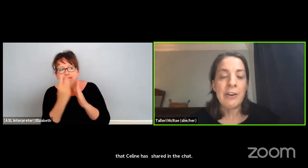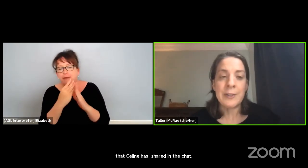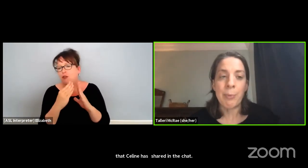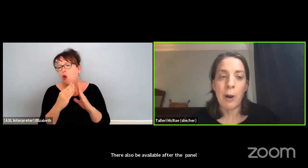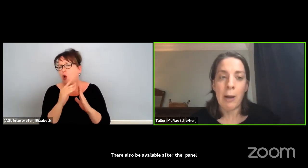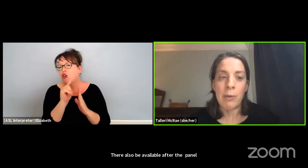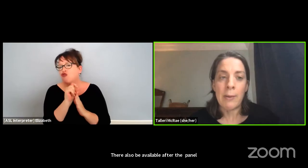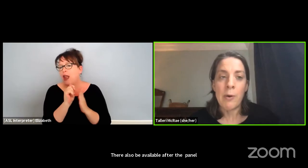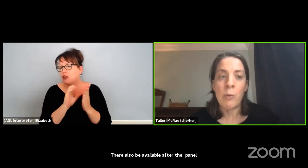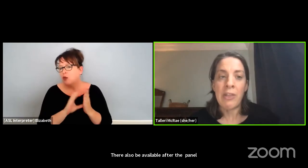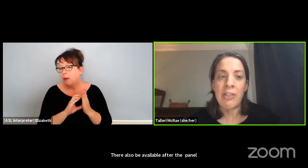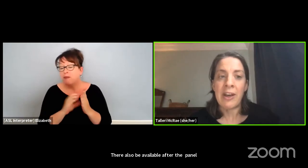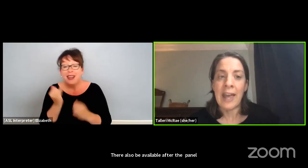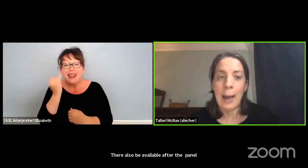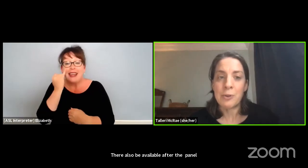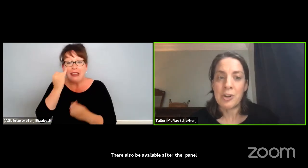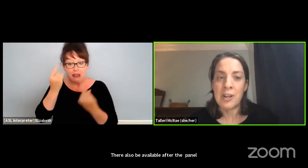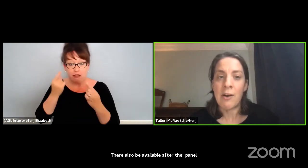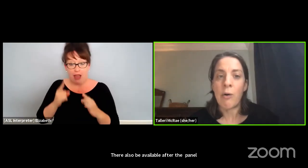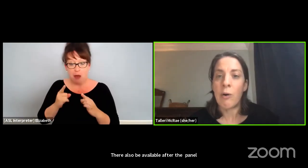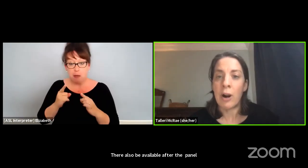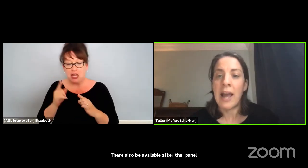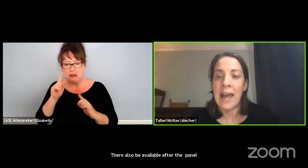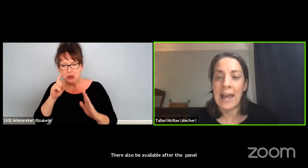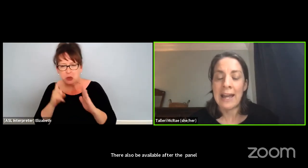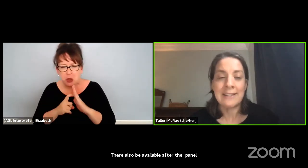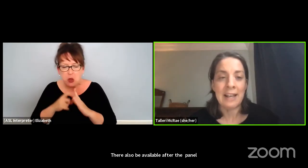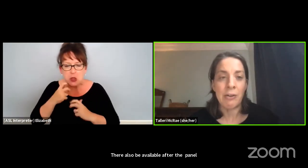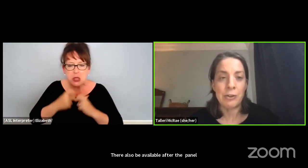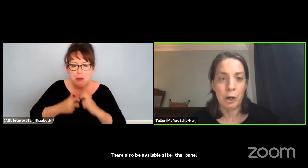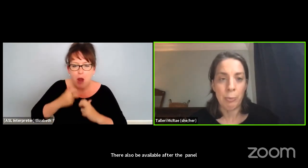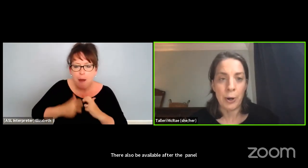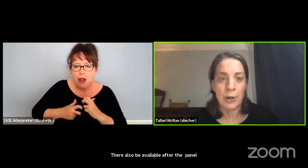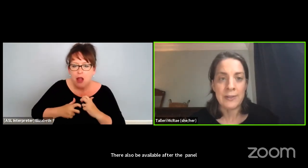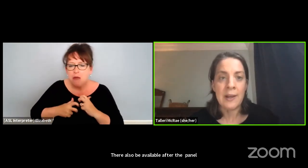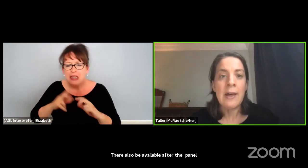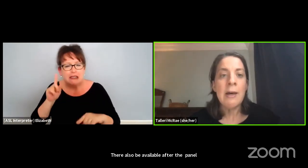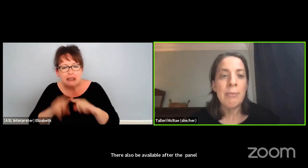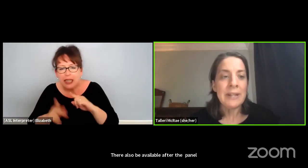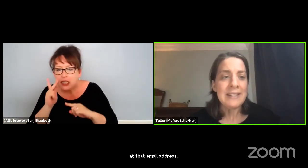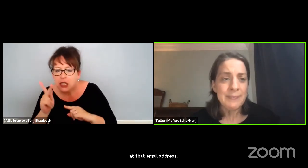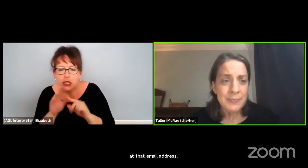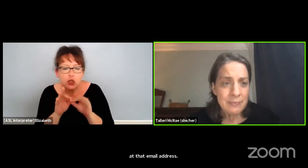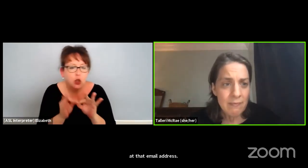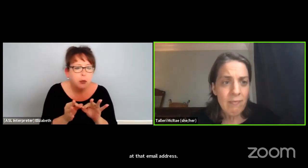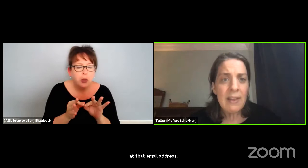there is a problem with the captioning or ASL interpreters, please